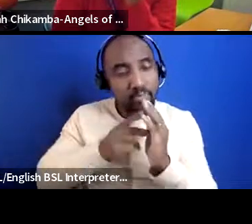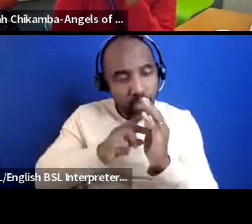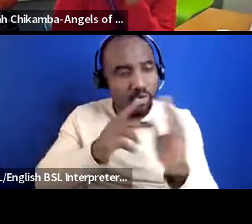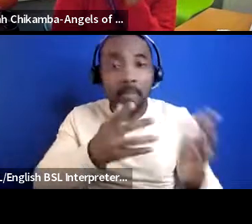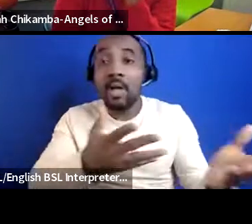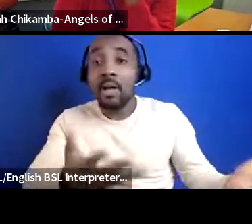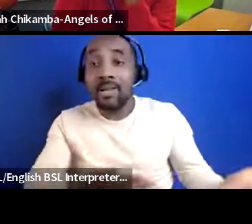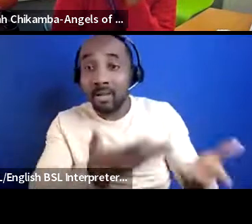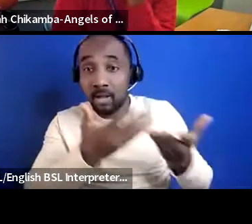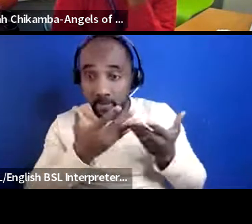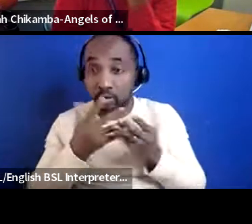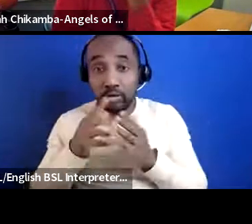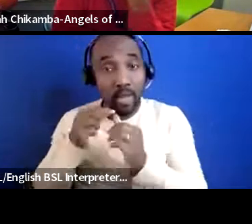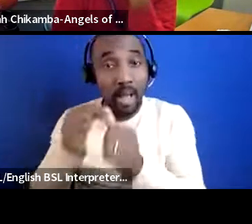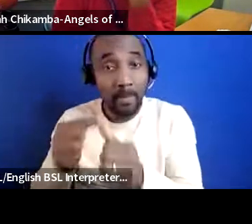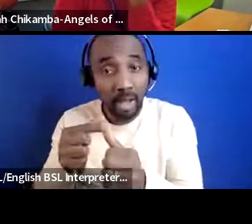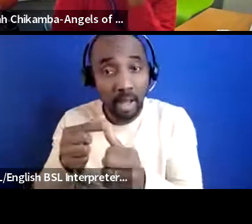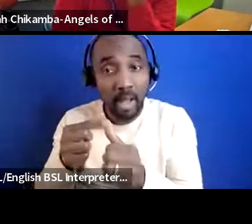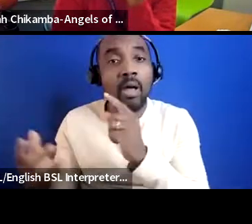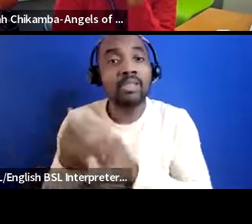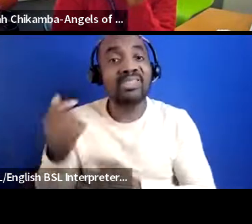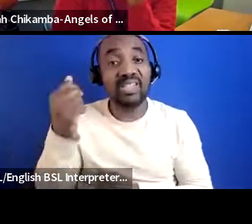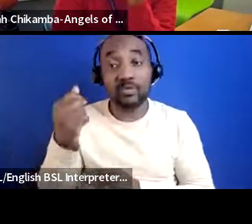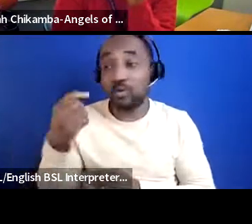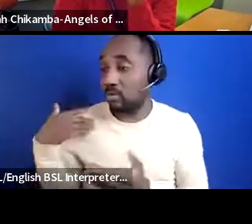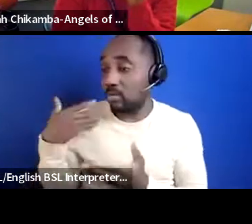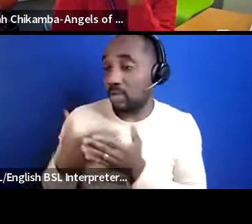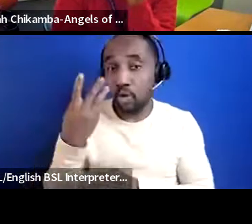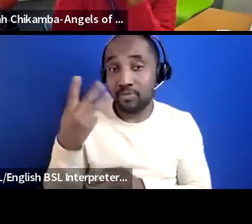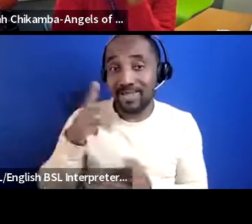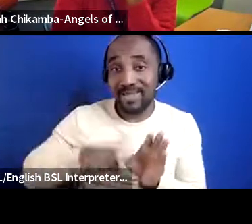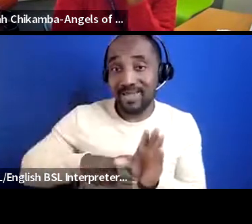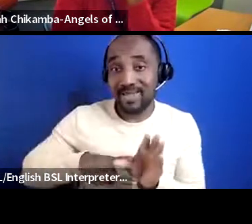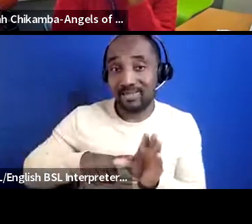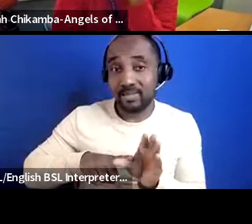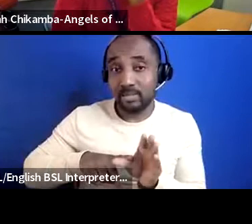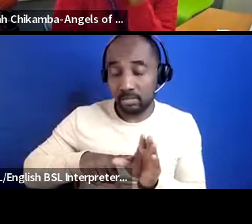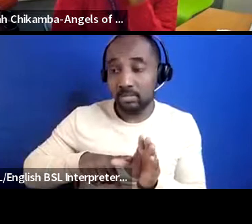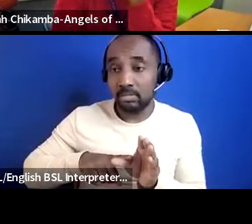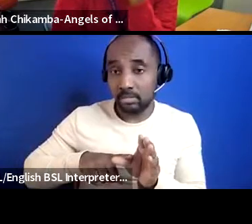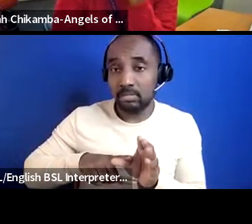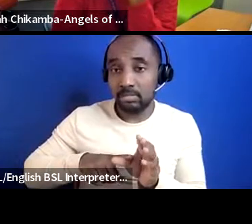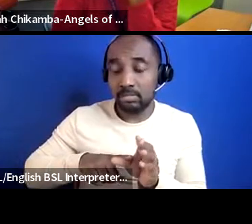three years and we're just coming to the end of three years at the moment we have mentoring and